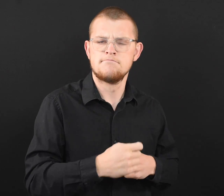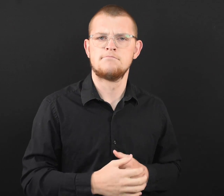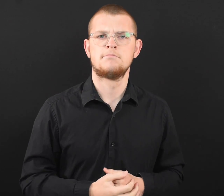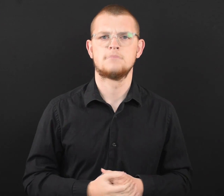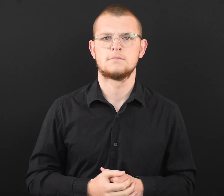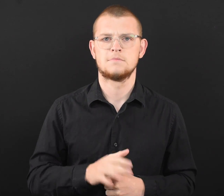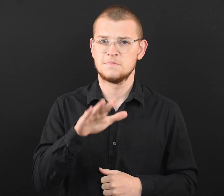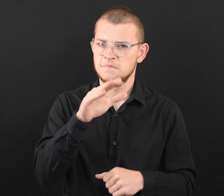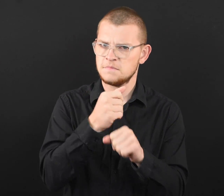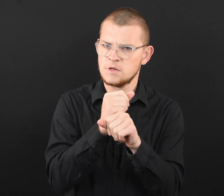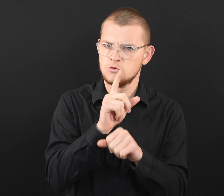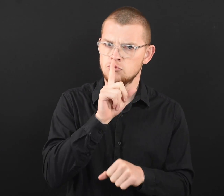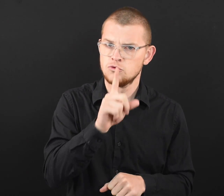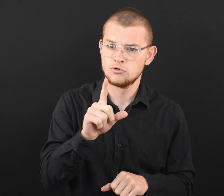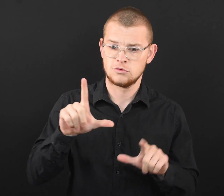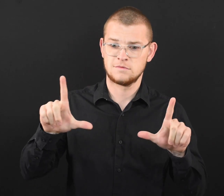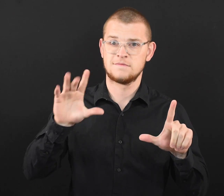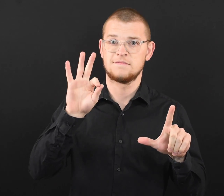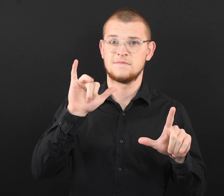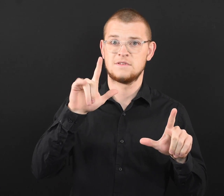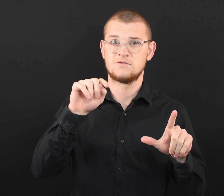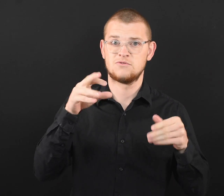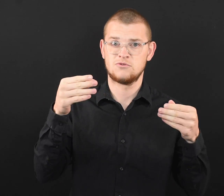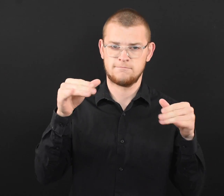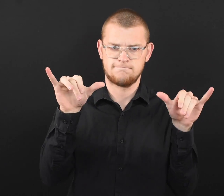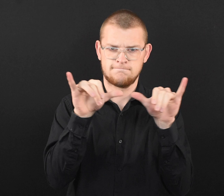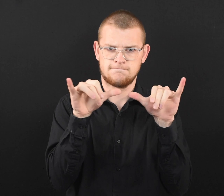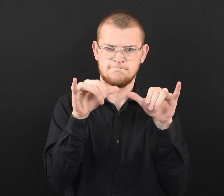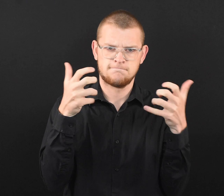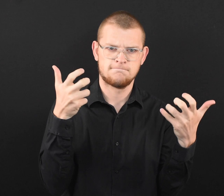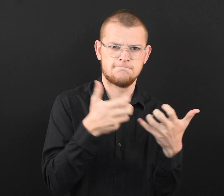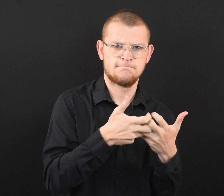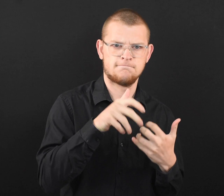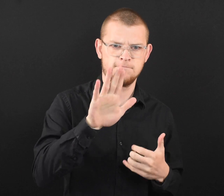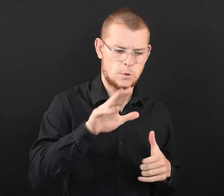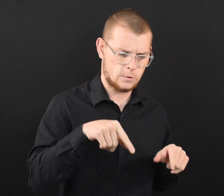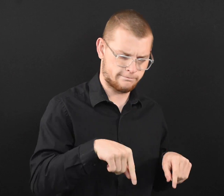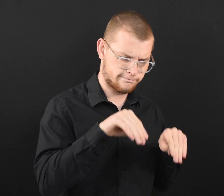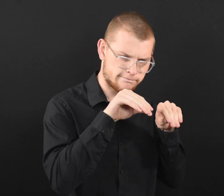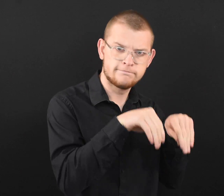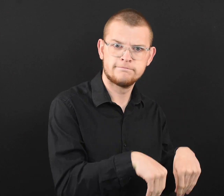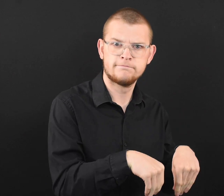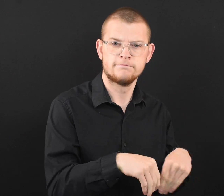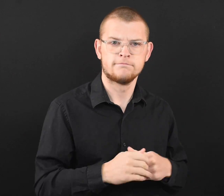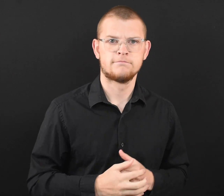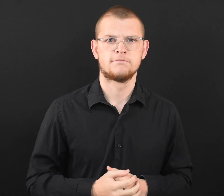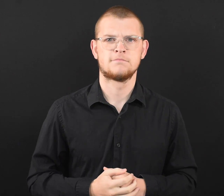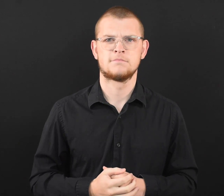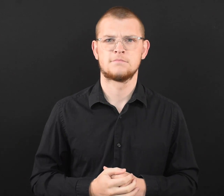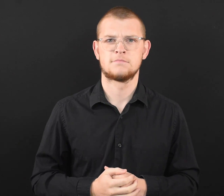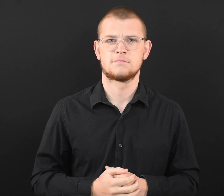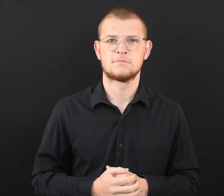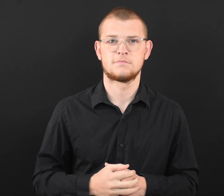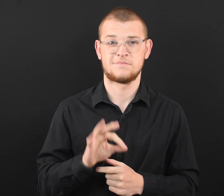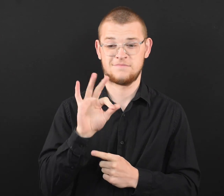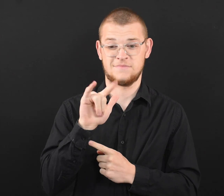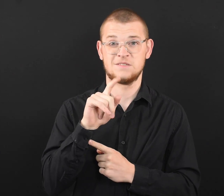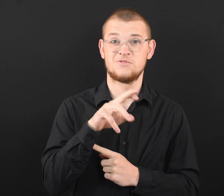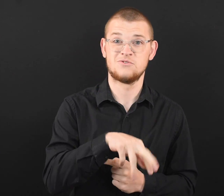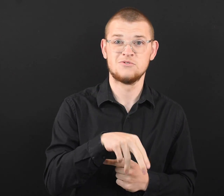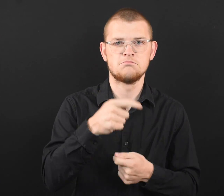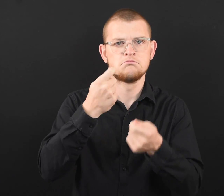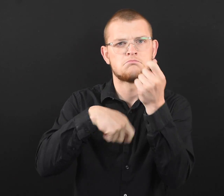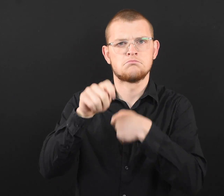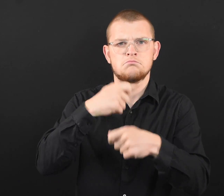● Make sure the filter fits properly in the unit. ● Change your filter every three months or